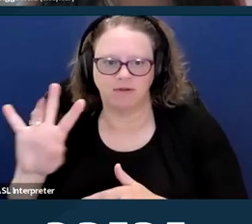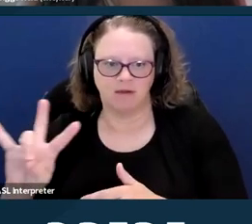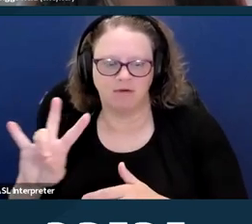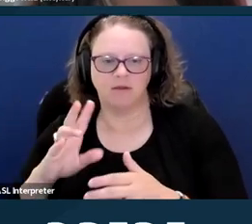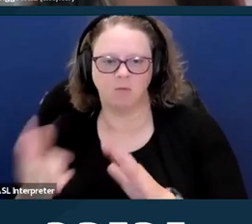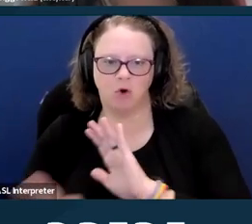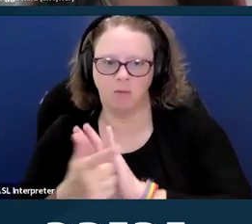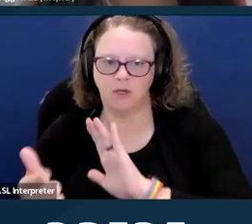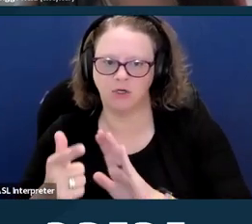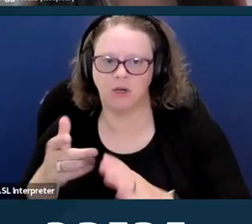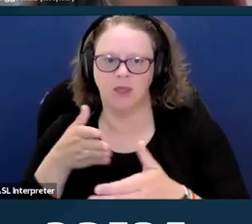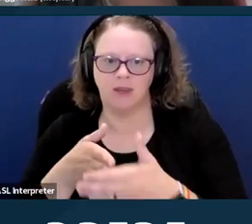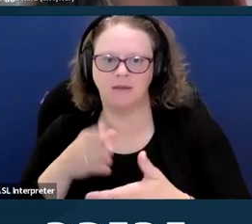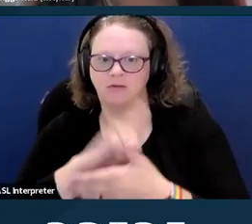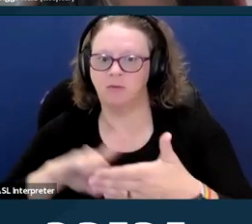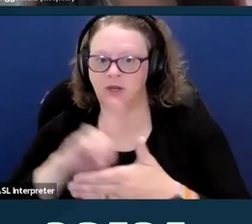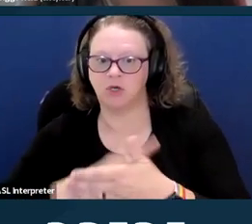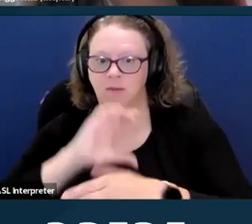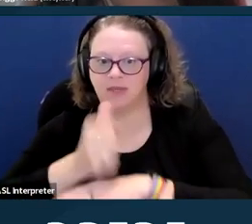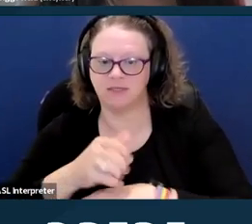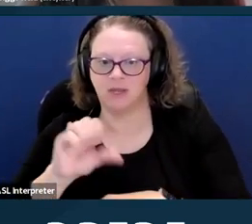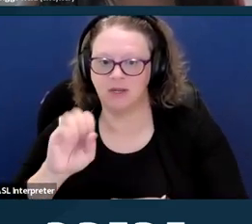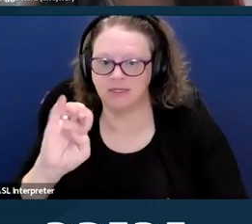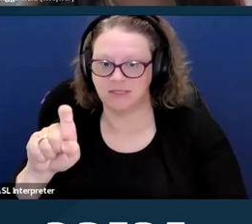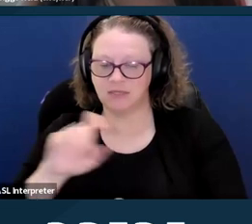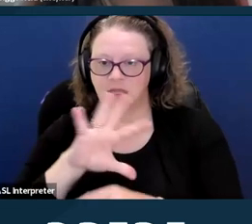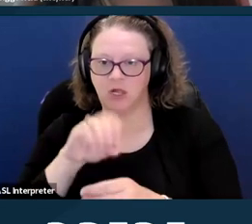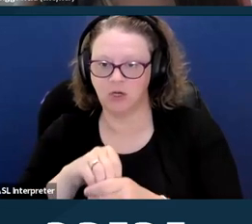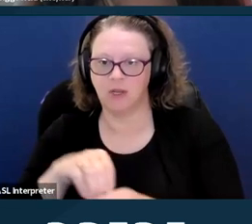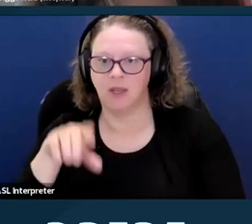based on sex and that that includes LGBTQI patients.